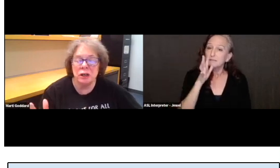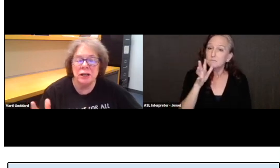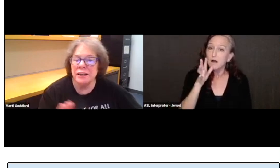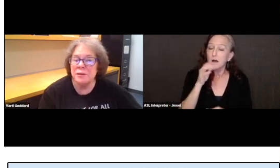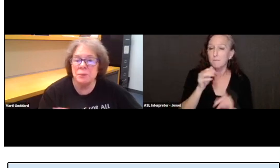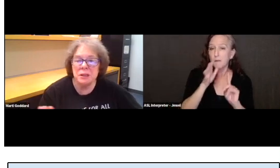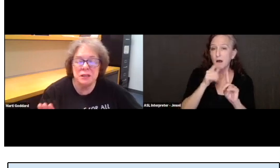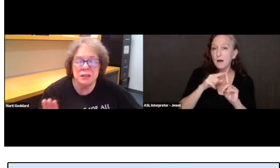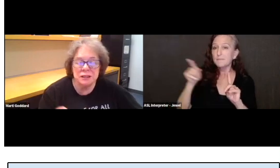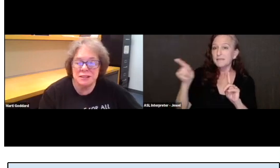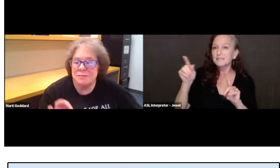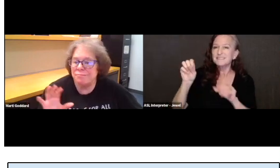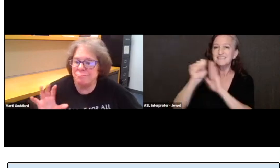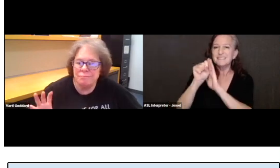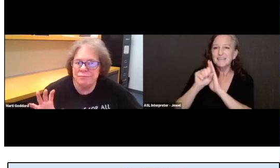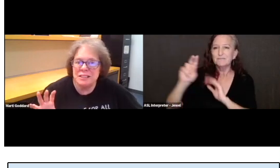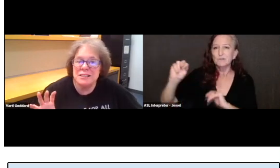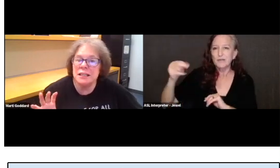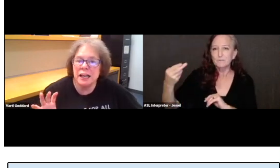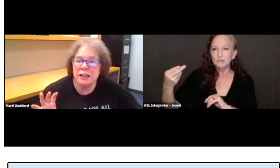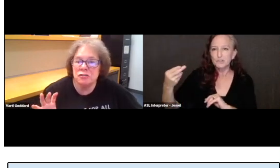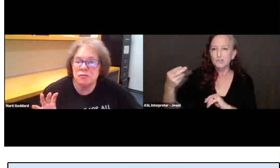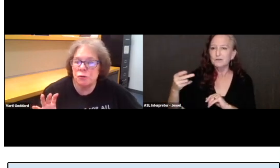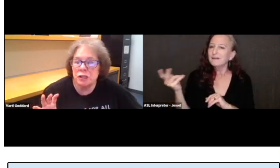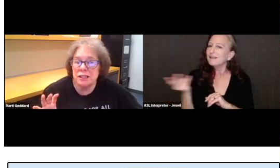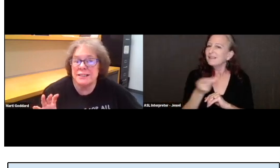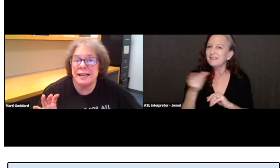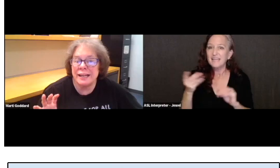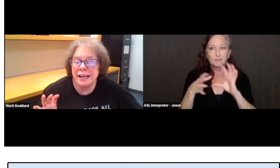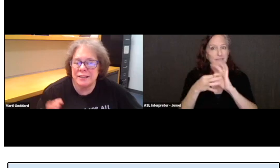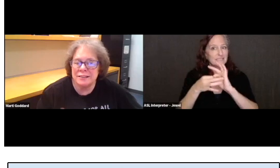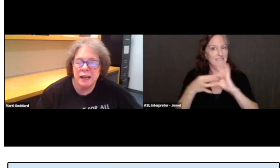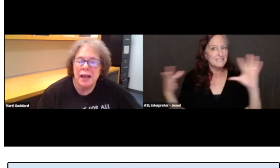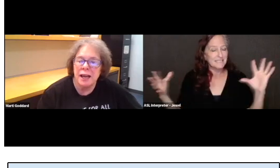They had been disconnected for decades.